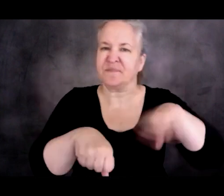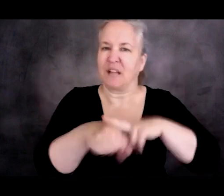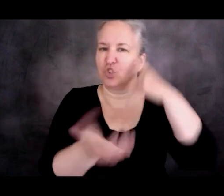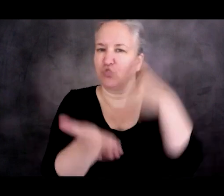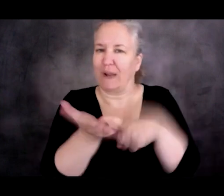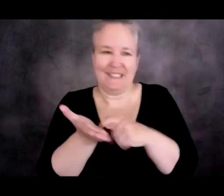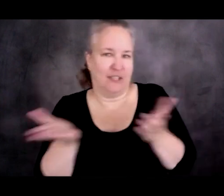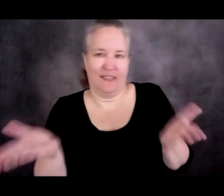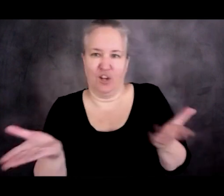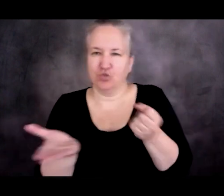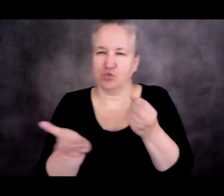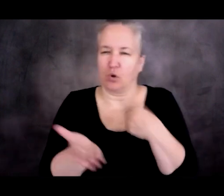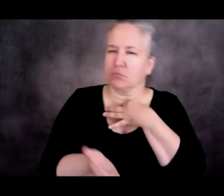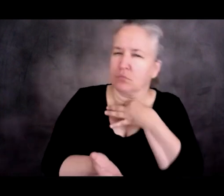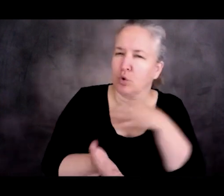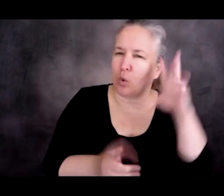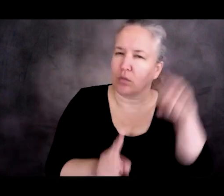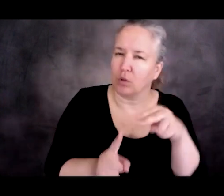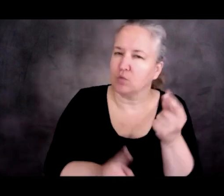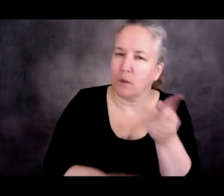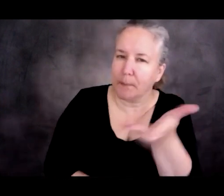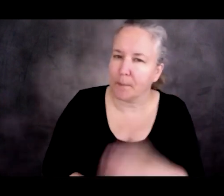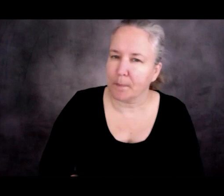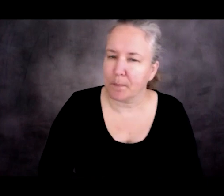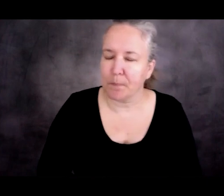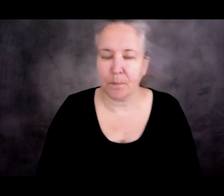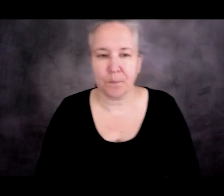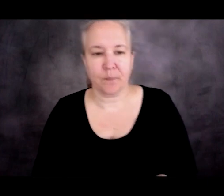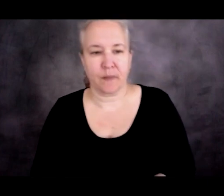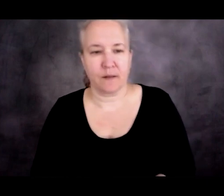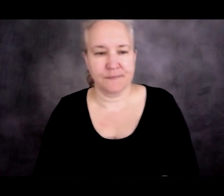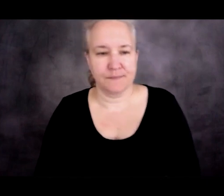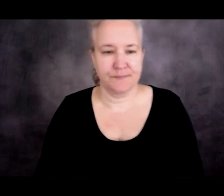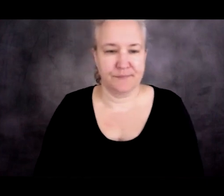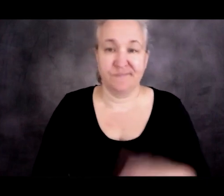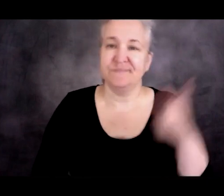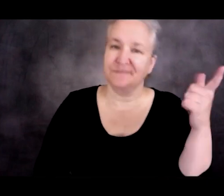So I wonder how you think about camps. I mean, this gets us into refugees rather than asylees.